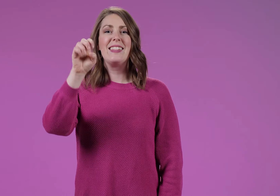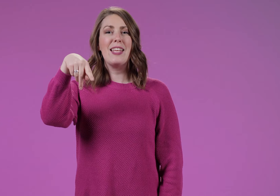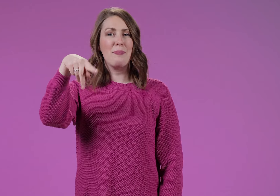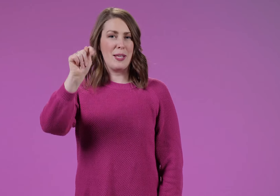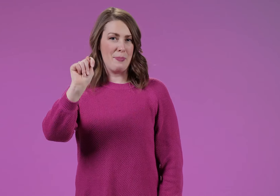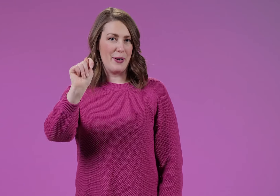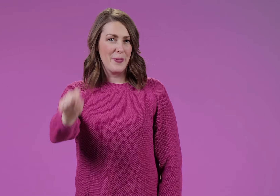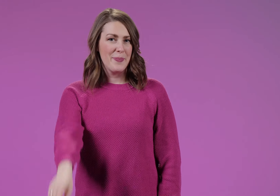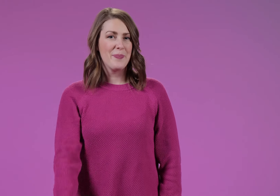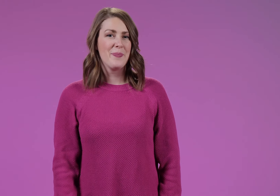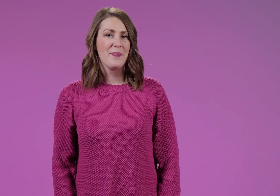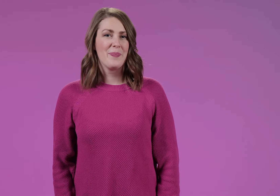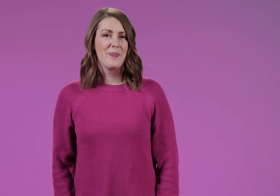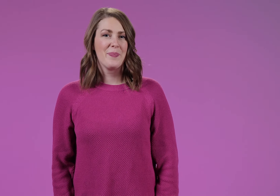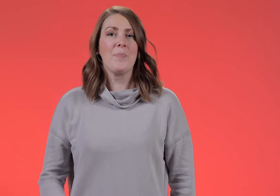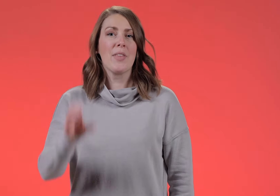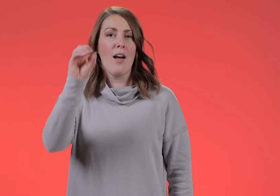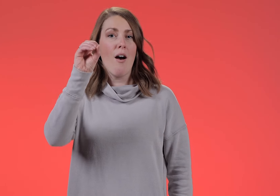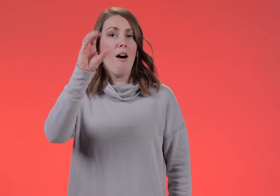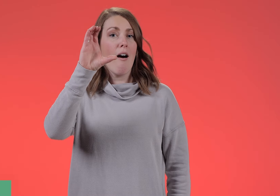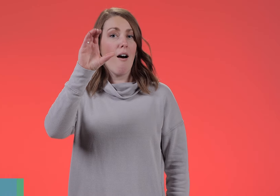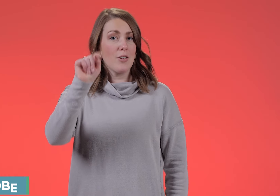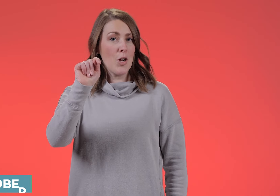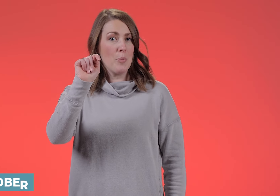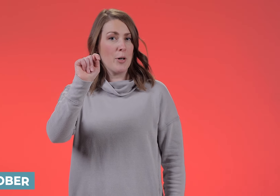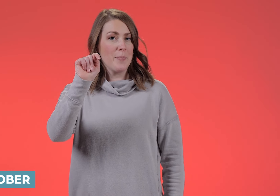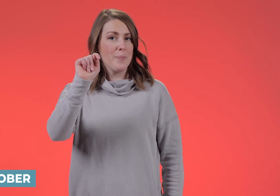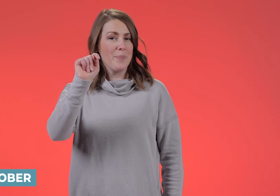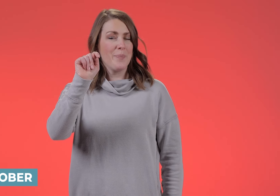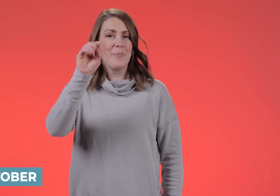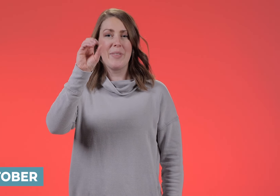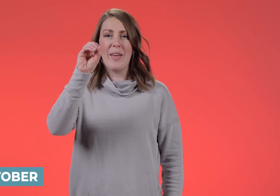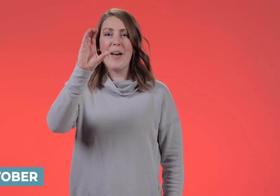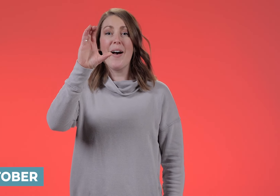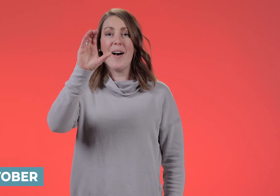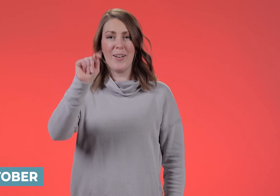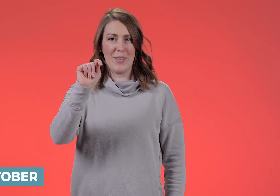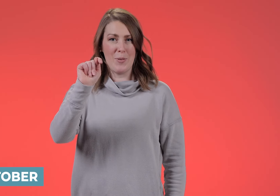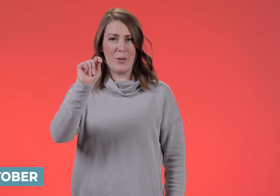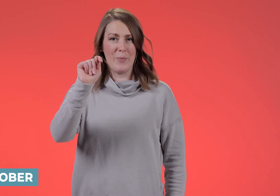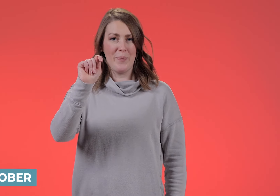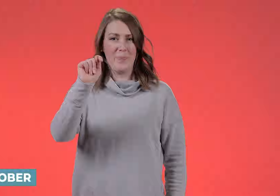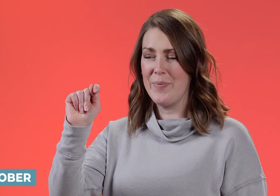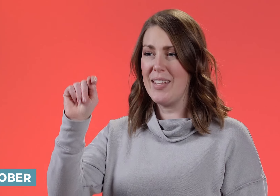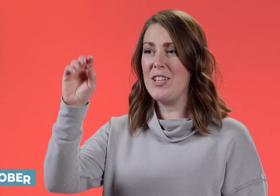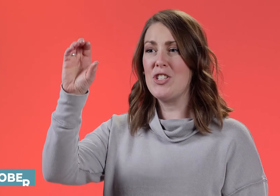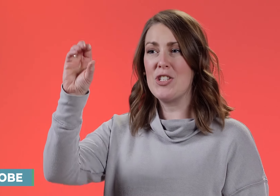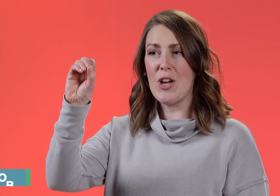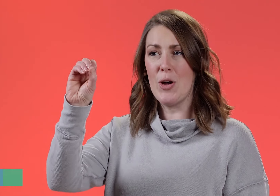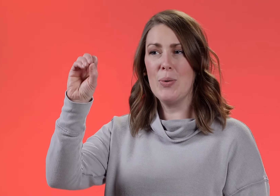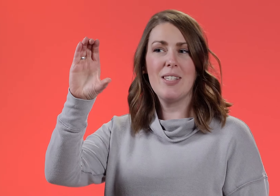SEPTEMBER OCTOBER OCTOBER It's just O-C-T.